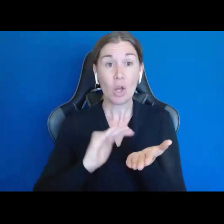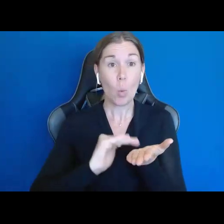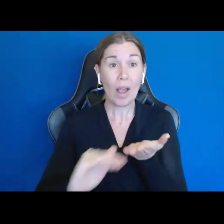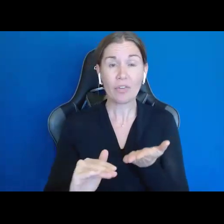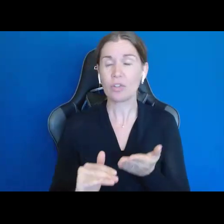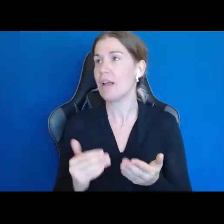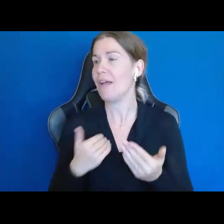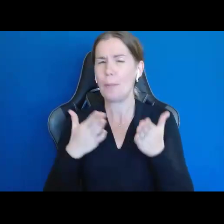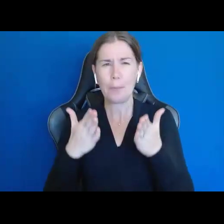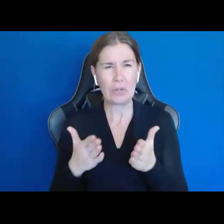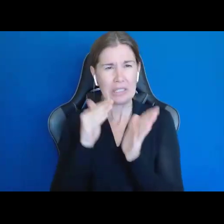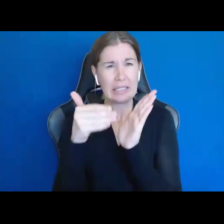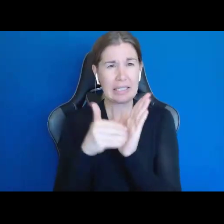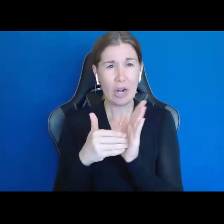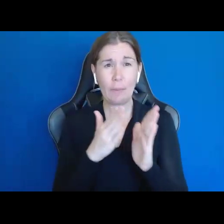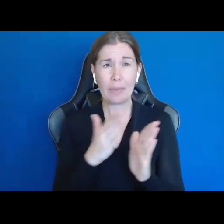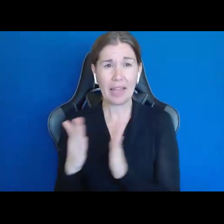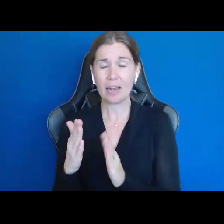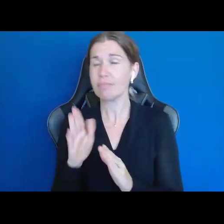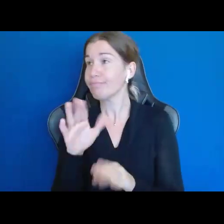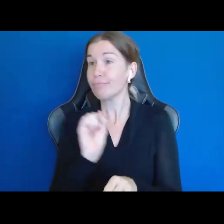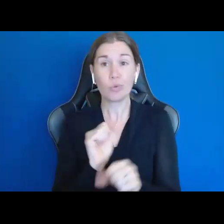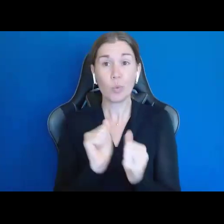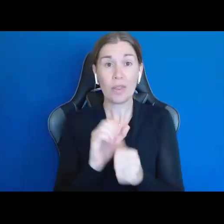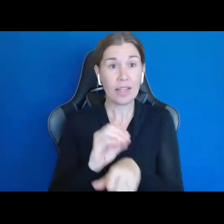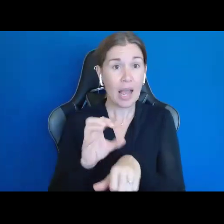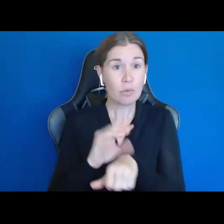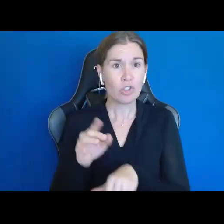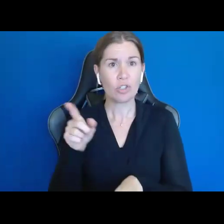where you've worked with a counselor who tells you your options, tells you what you might